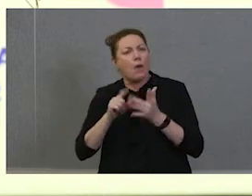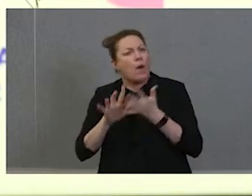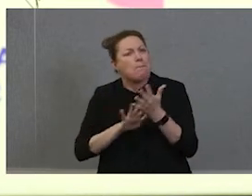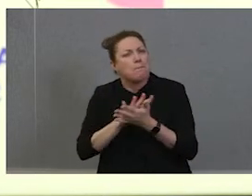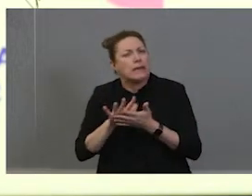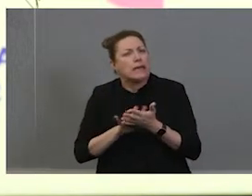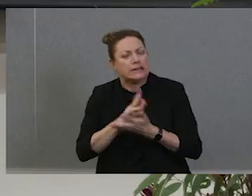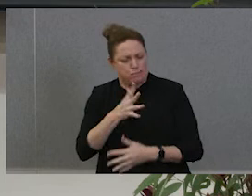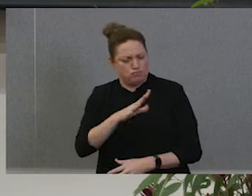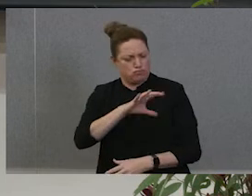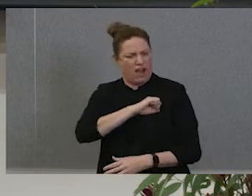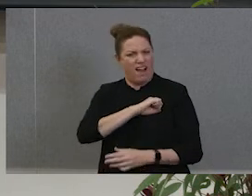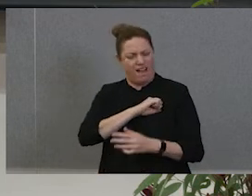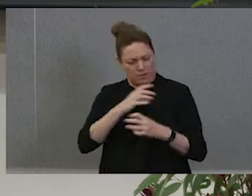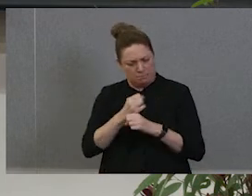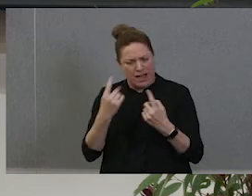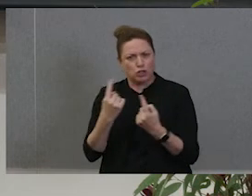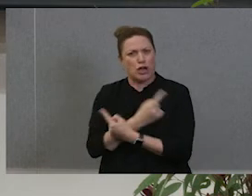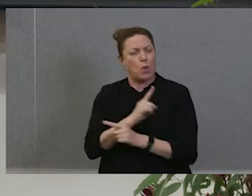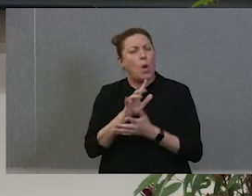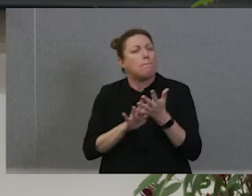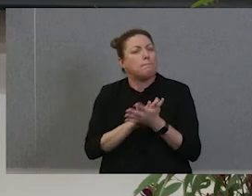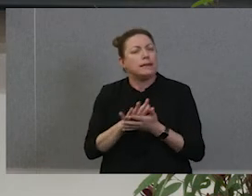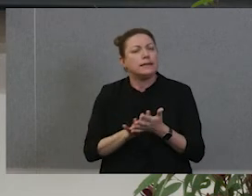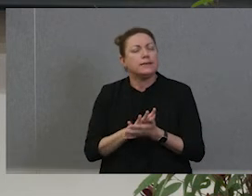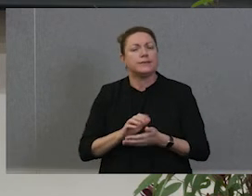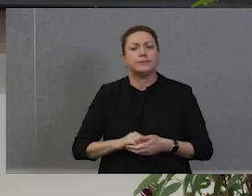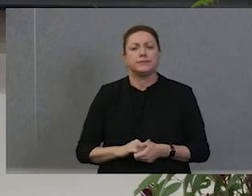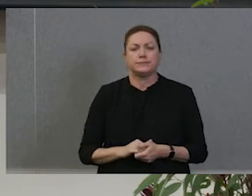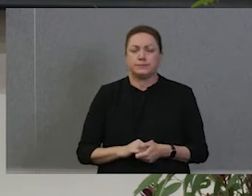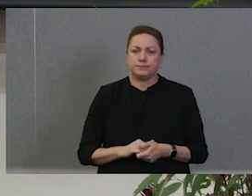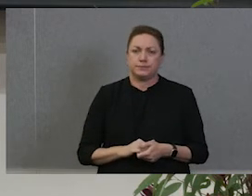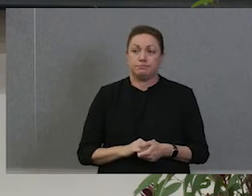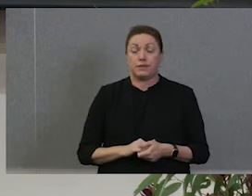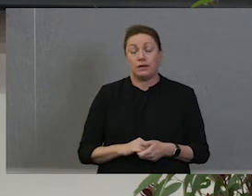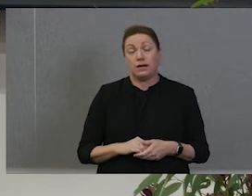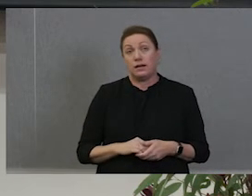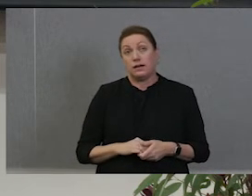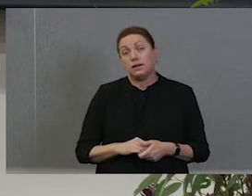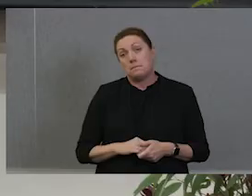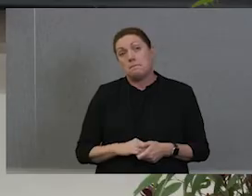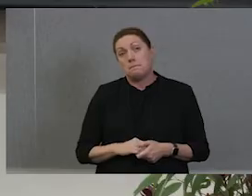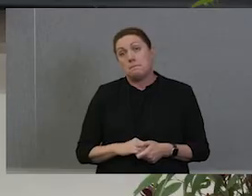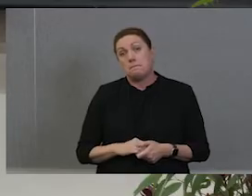be brave and make change this reconciliation week. What's the first one? Be brave